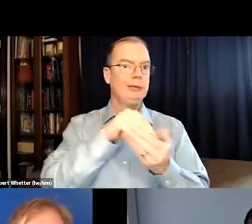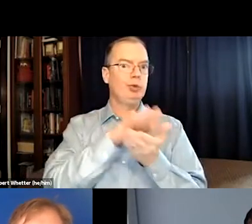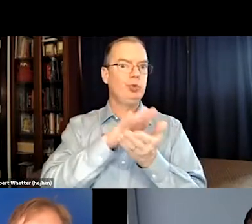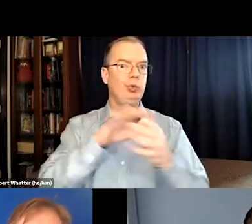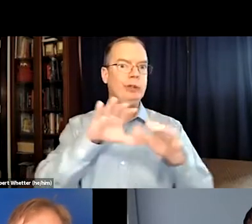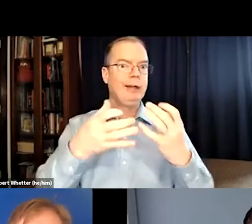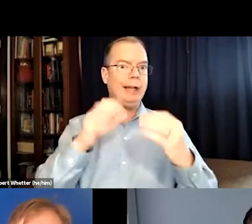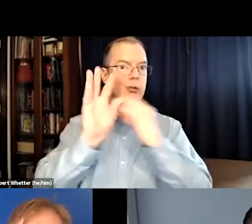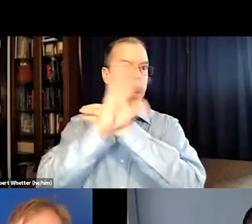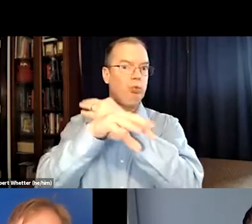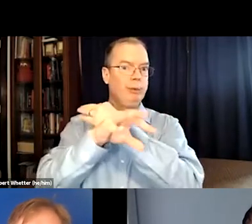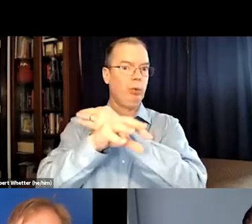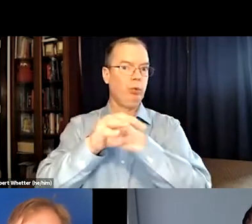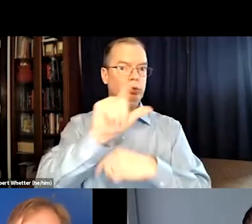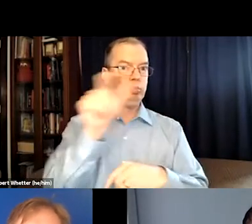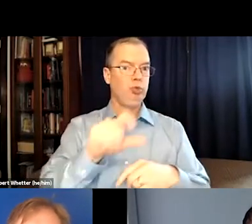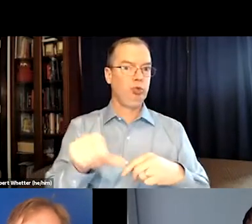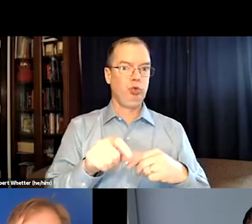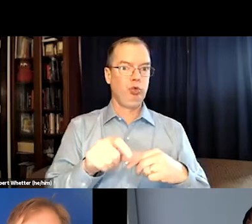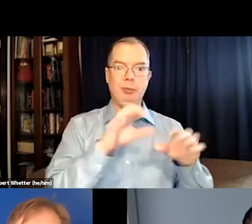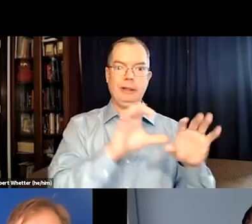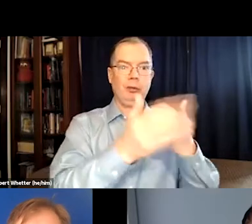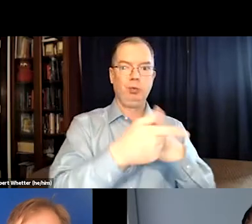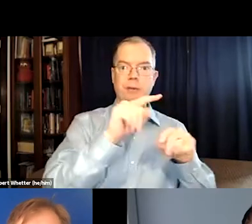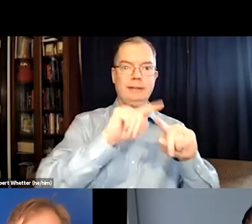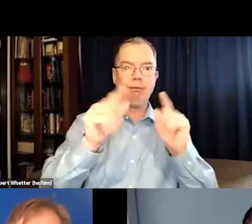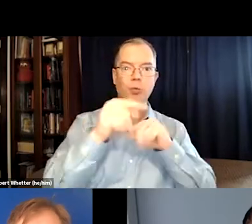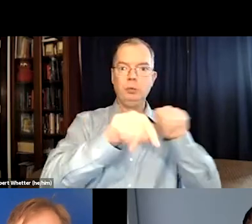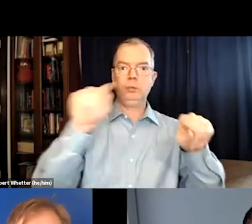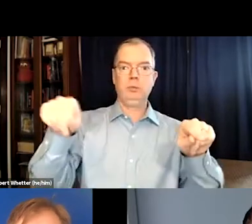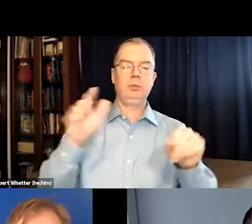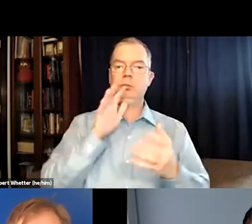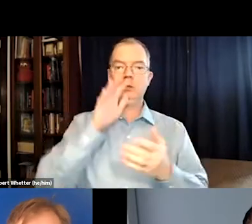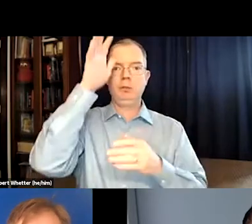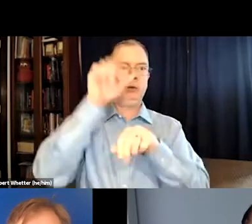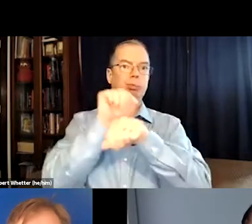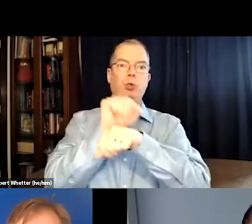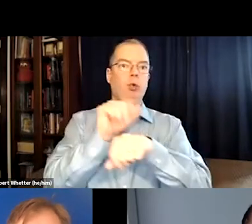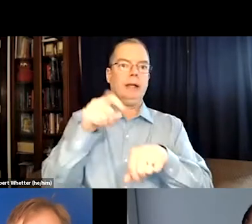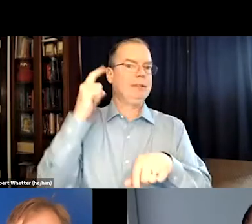at home in lockdown and their kids were using Zoom for their classrooms.